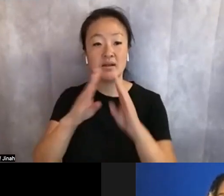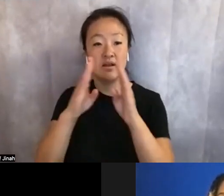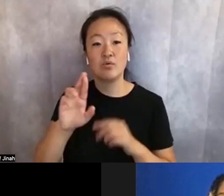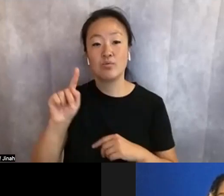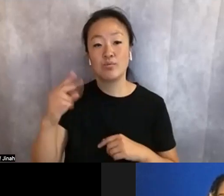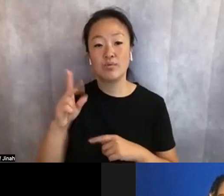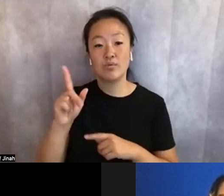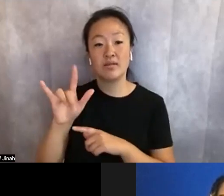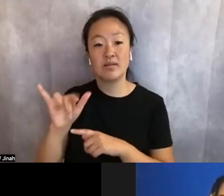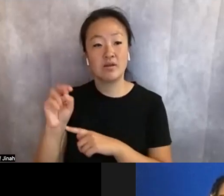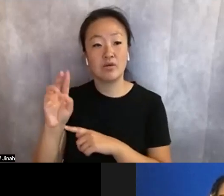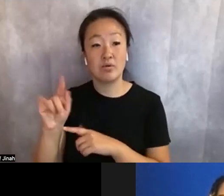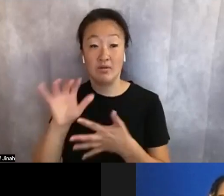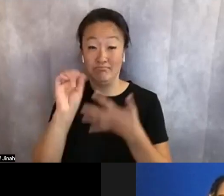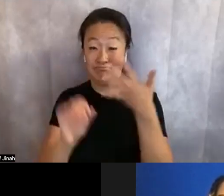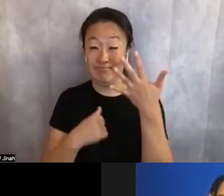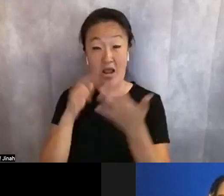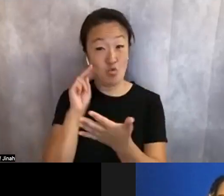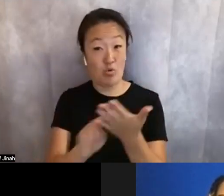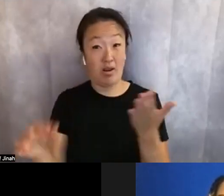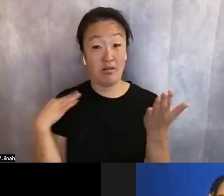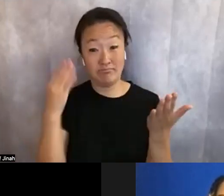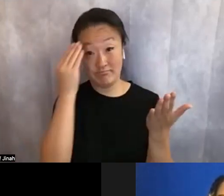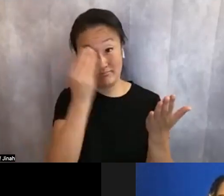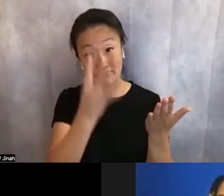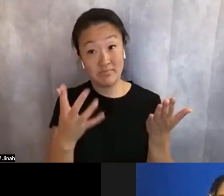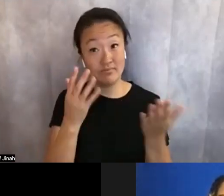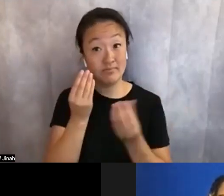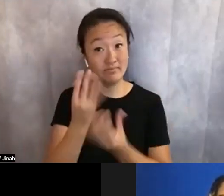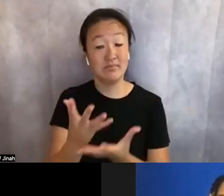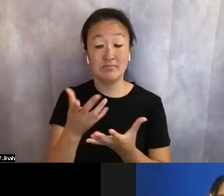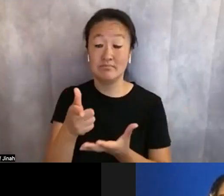fellow—and I read all those applications, so I could tell you how dynamic Diamond